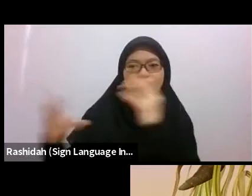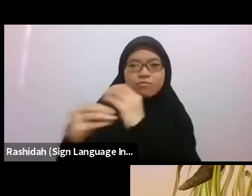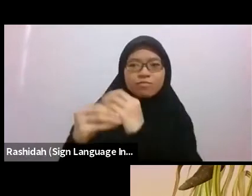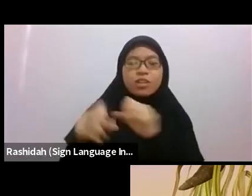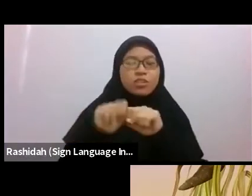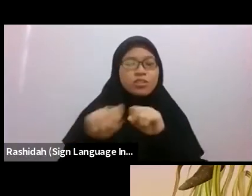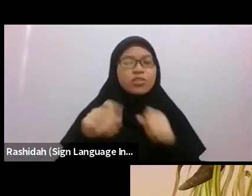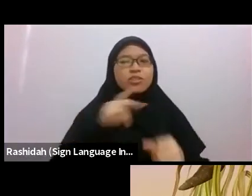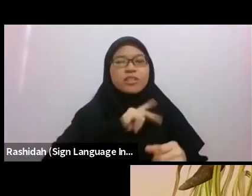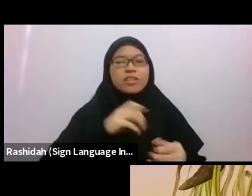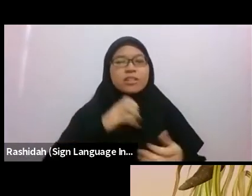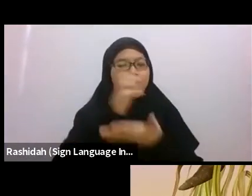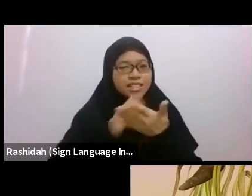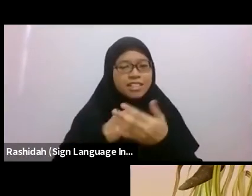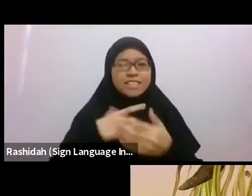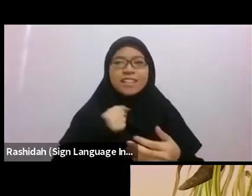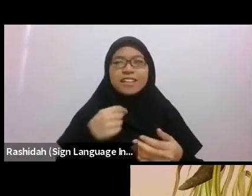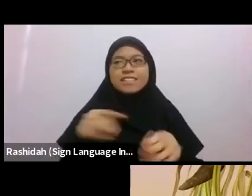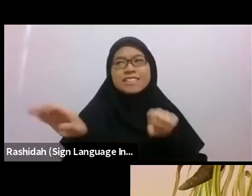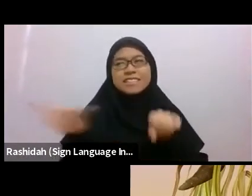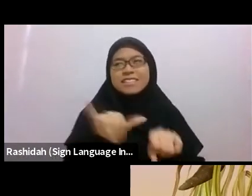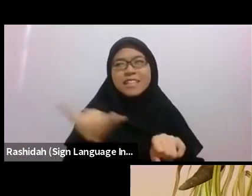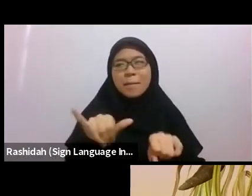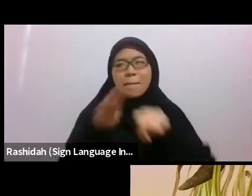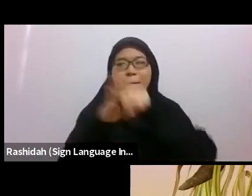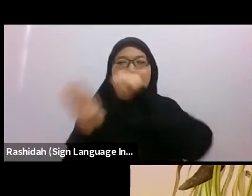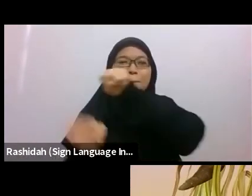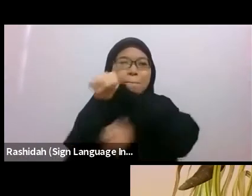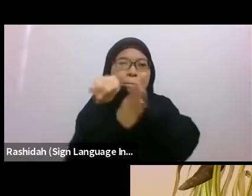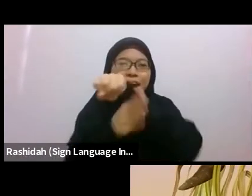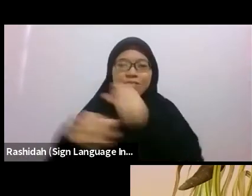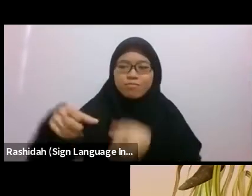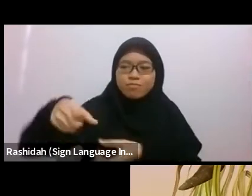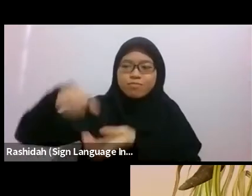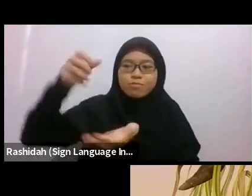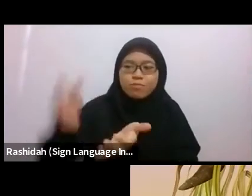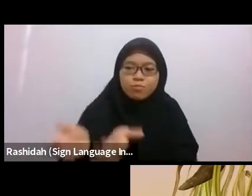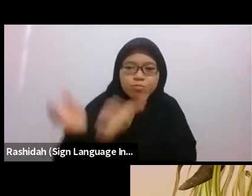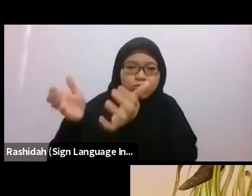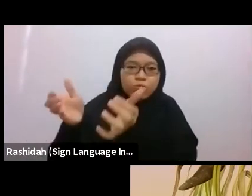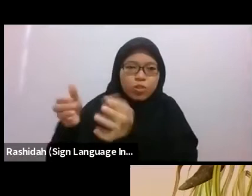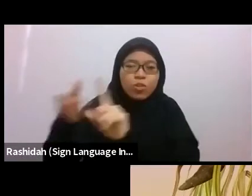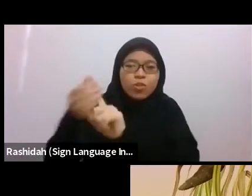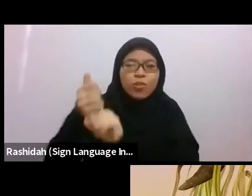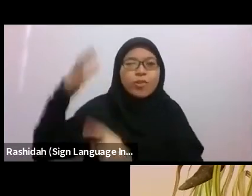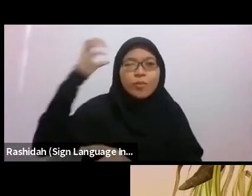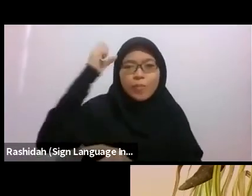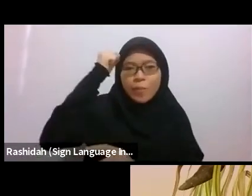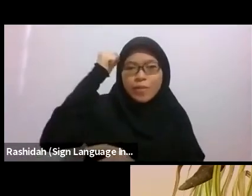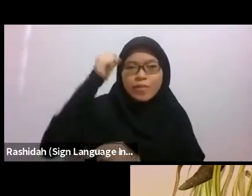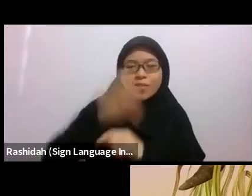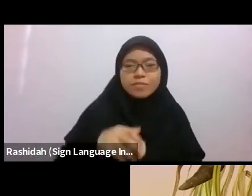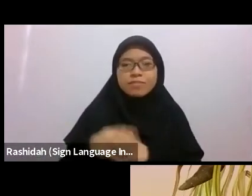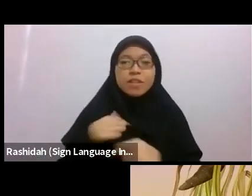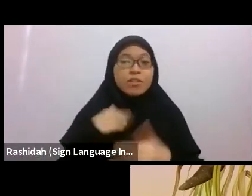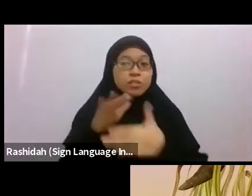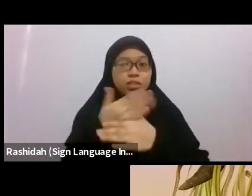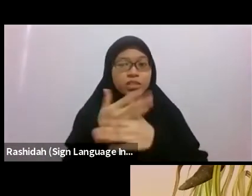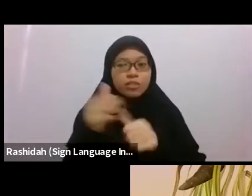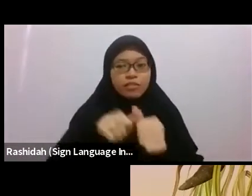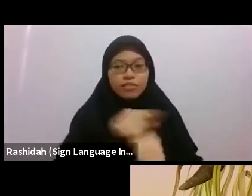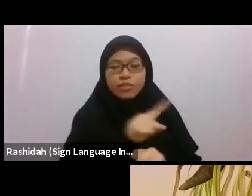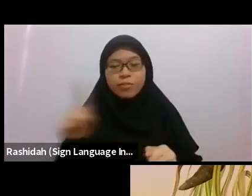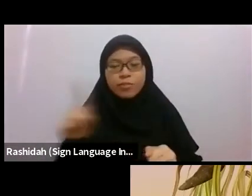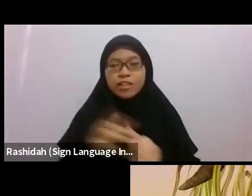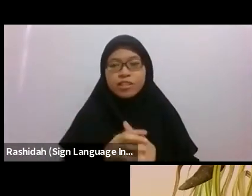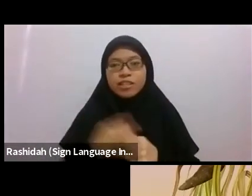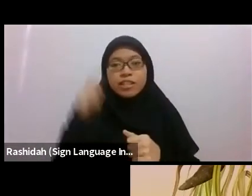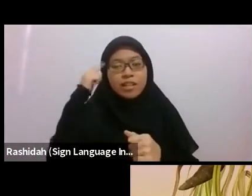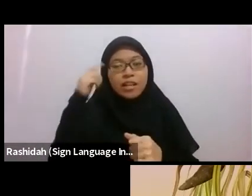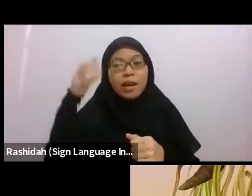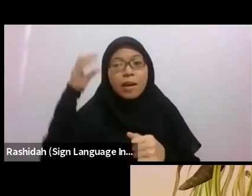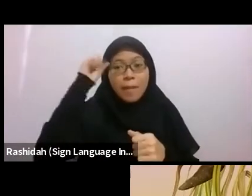The second point I wanted to mention and just share with everyone is also how we could think of memory as a voyage of returning.